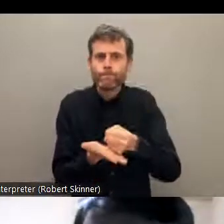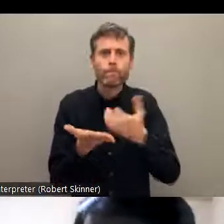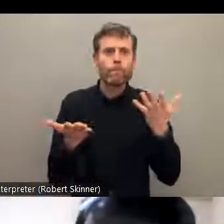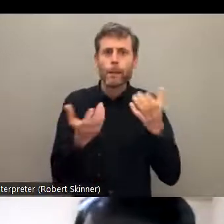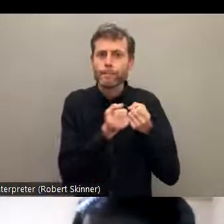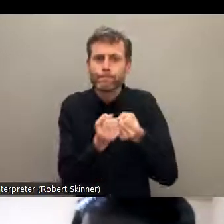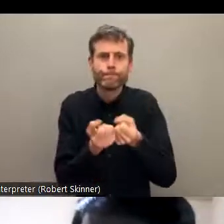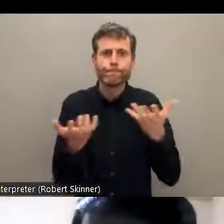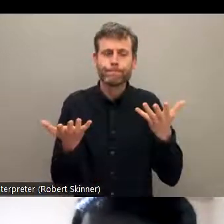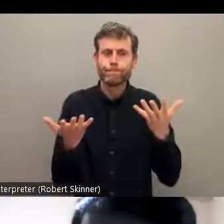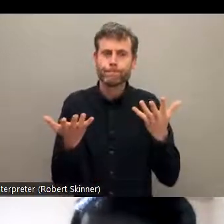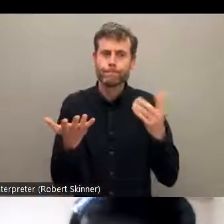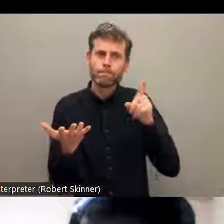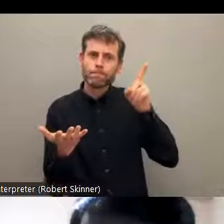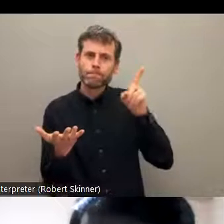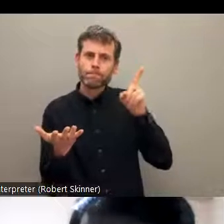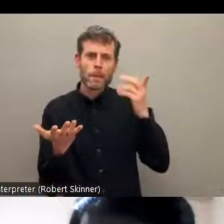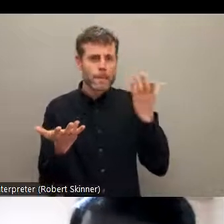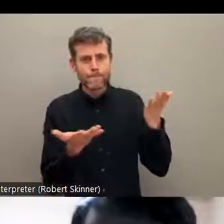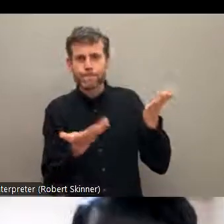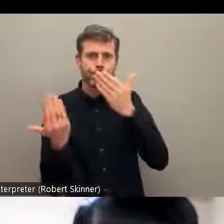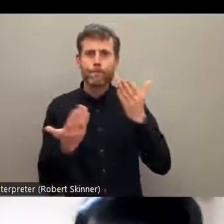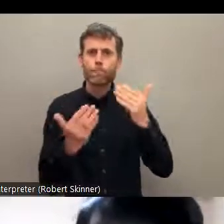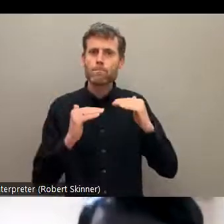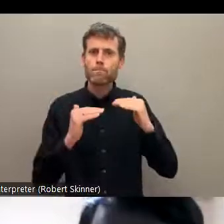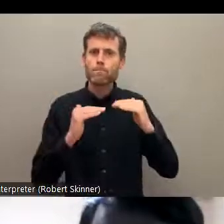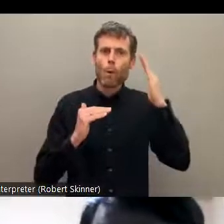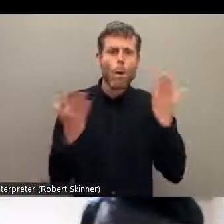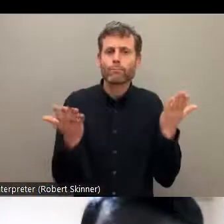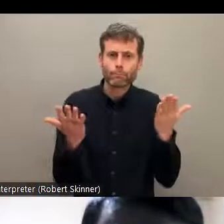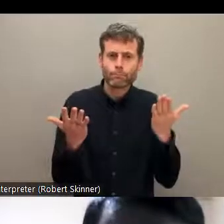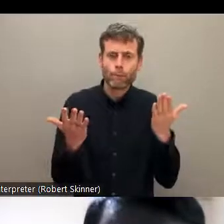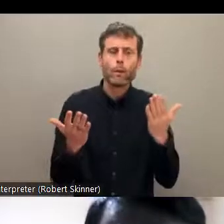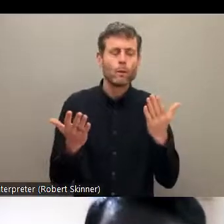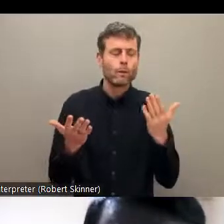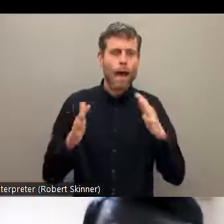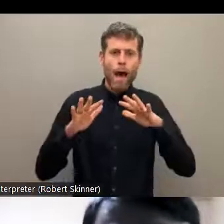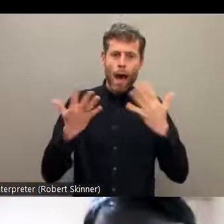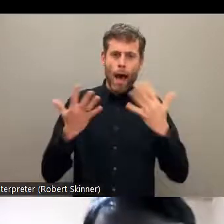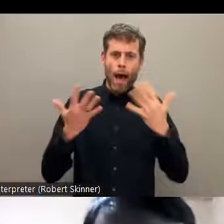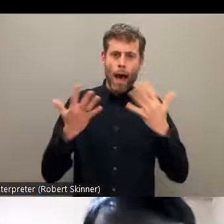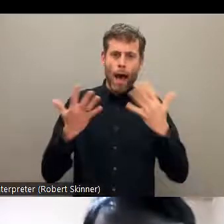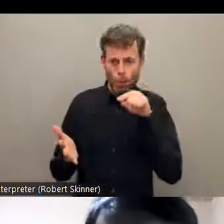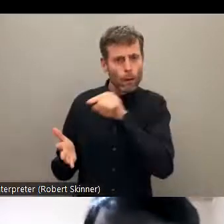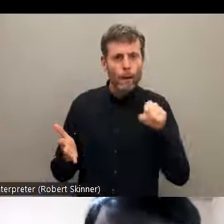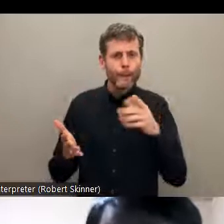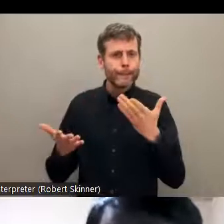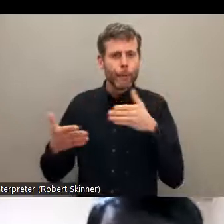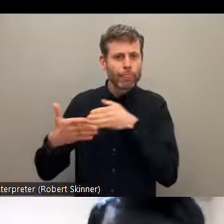possible ways for what -- their problems. So just in start, let me tell